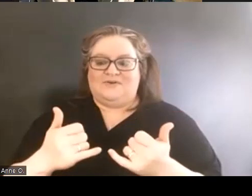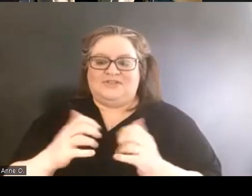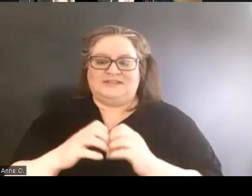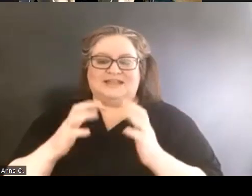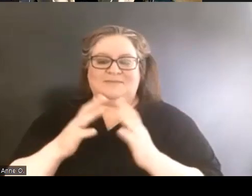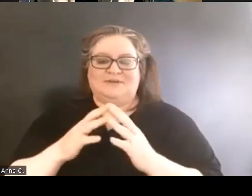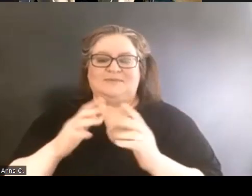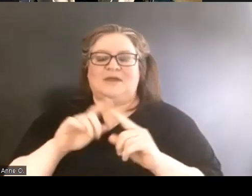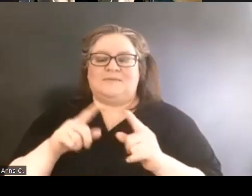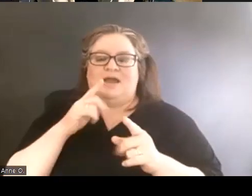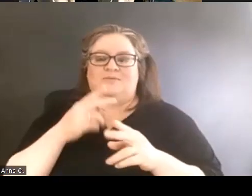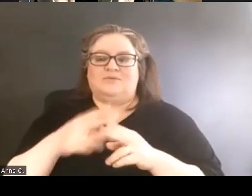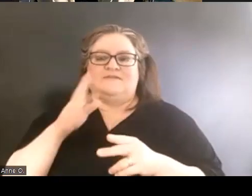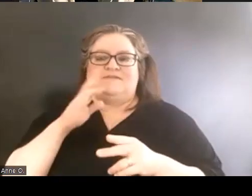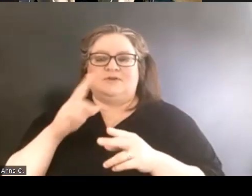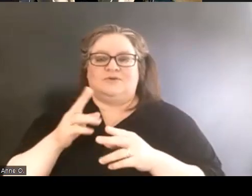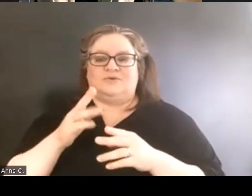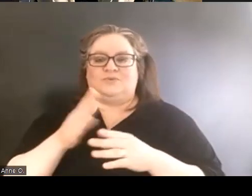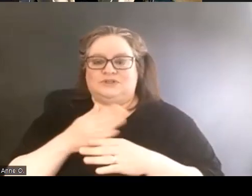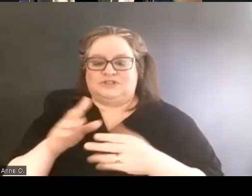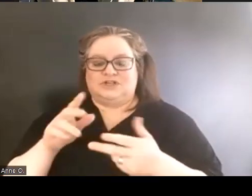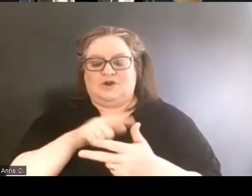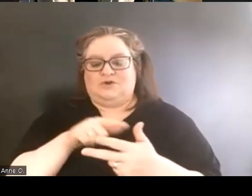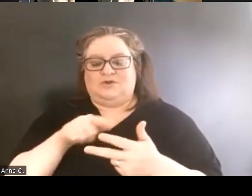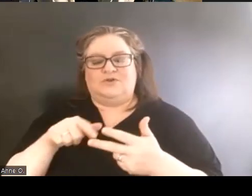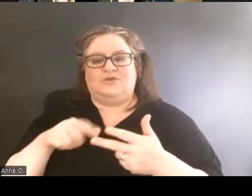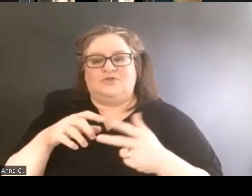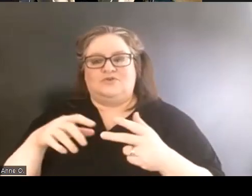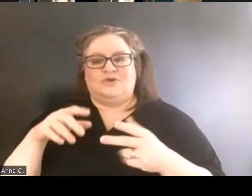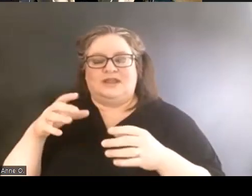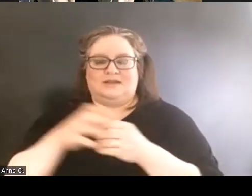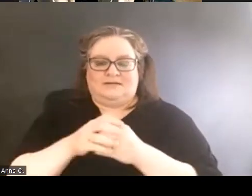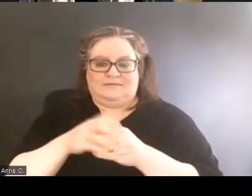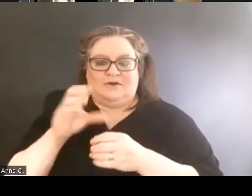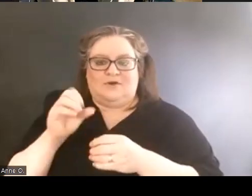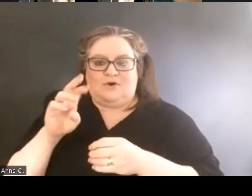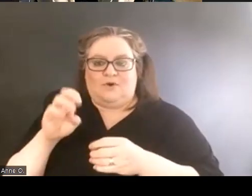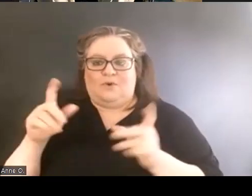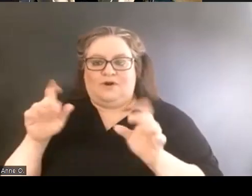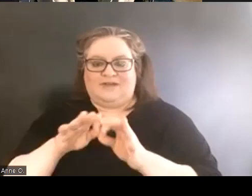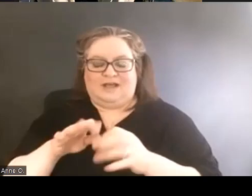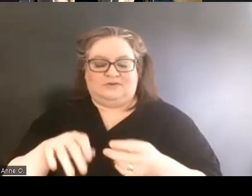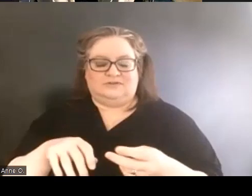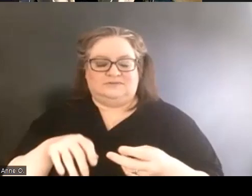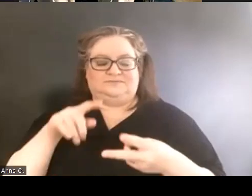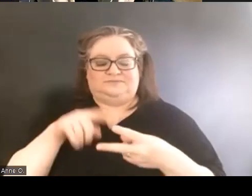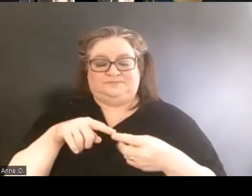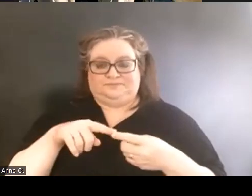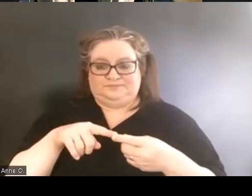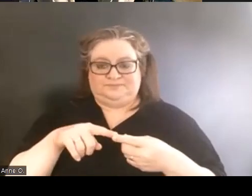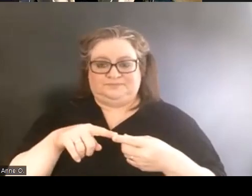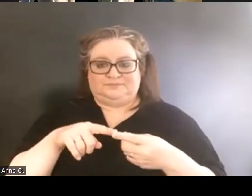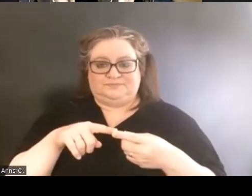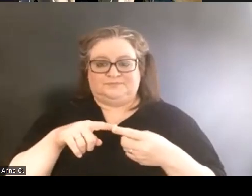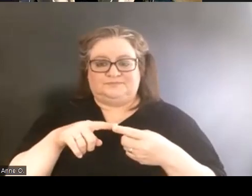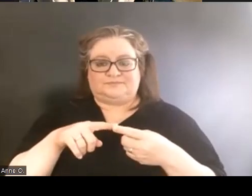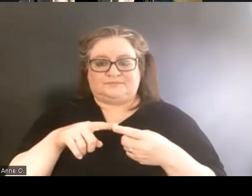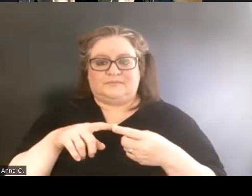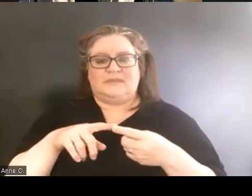but I'll briefly share our three core values. The first is from the protest slogan